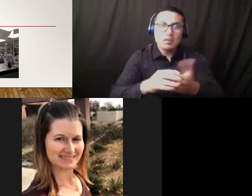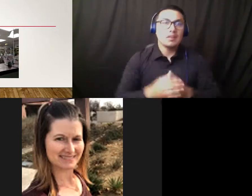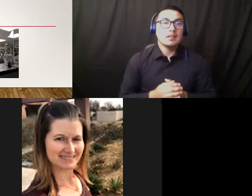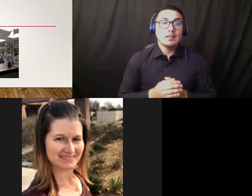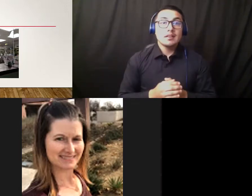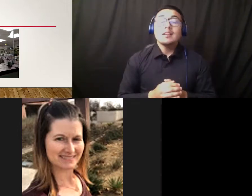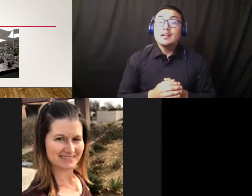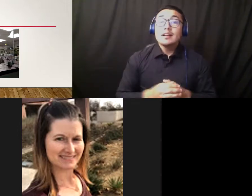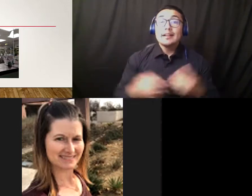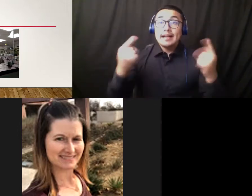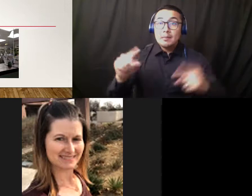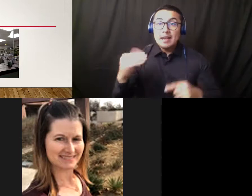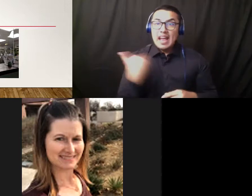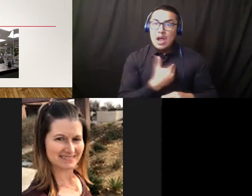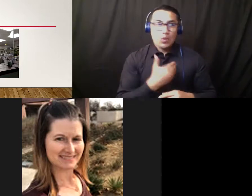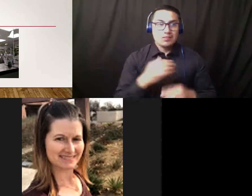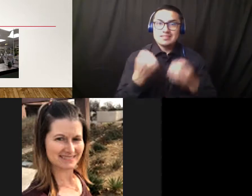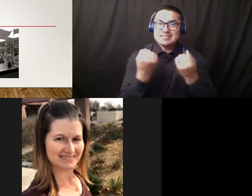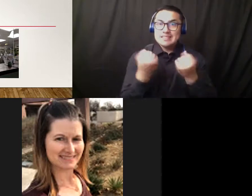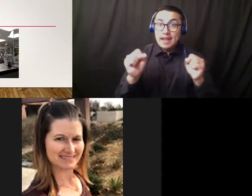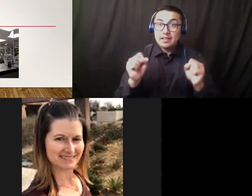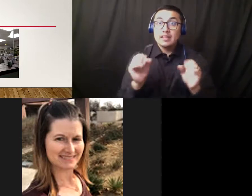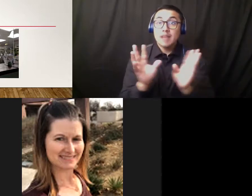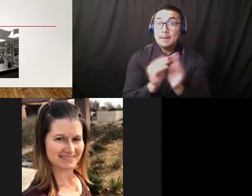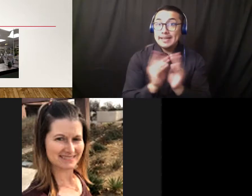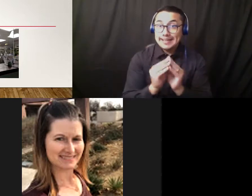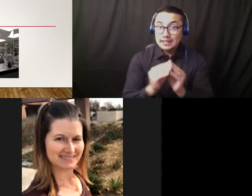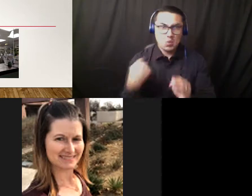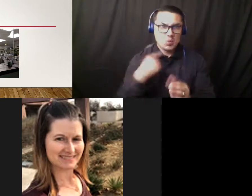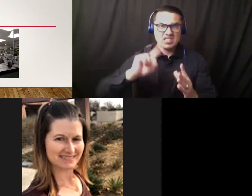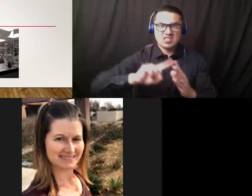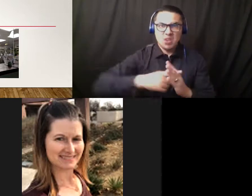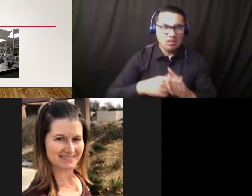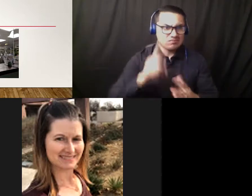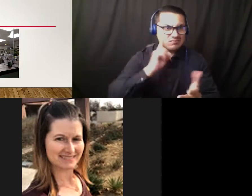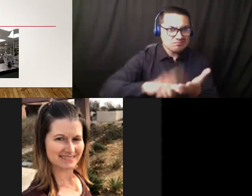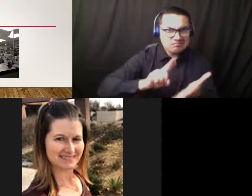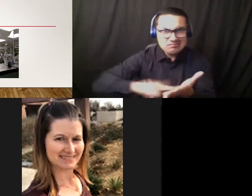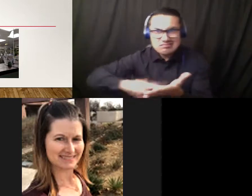the Safety Committee and I started investigating the different portions of campus for